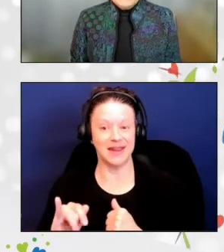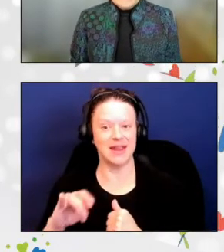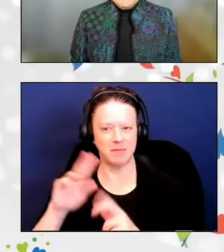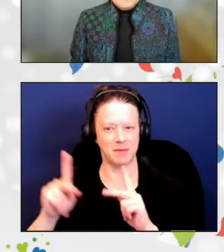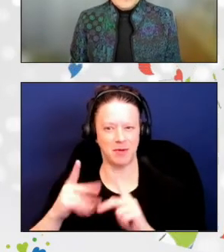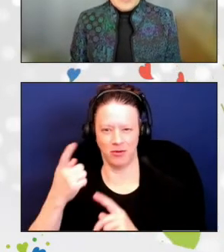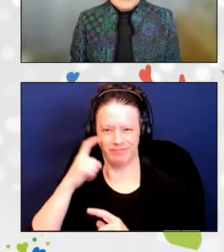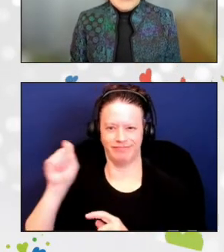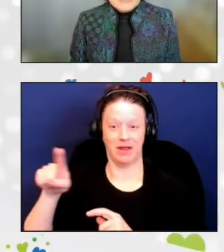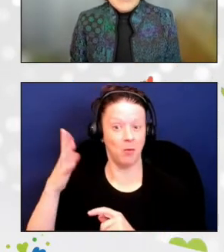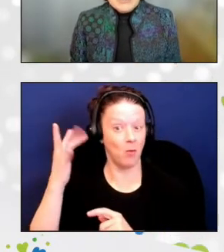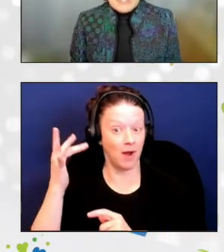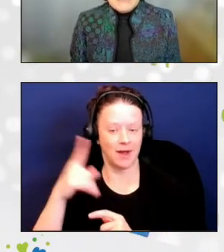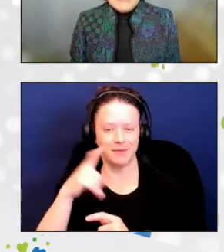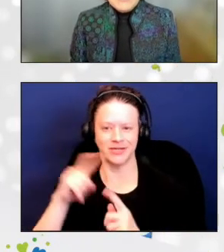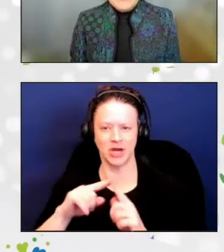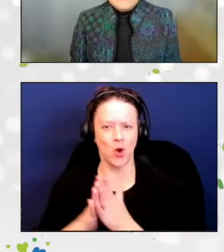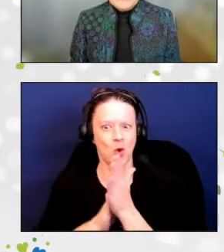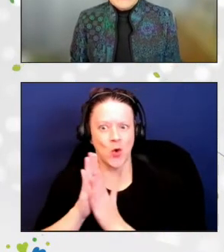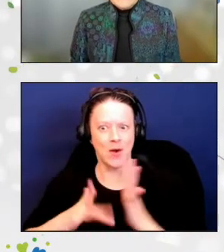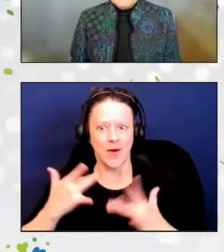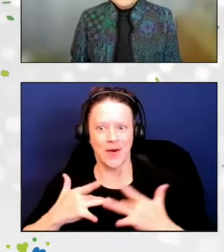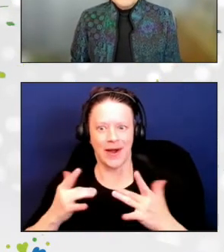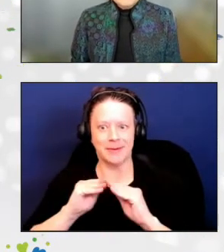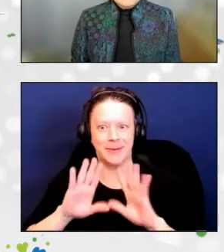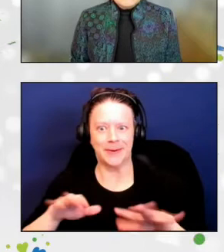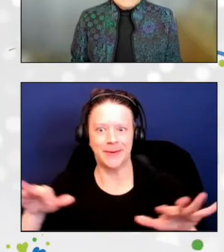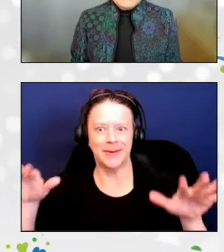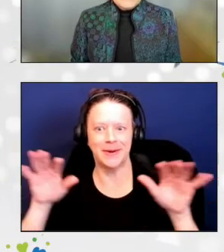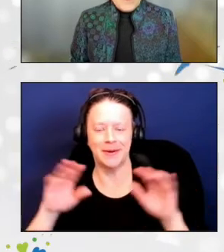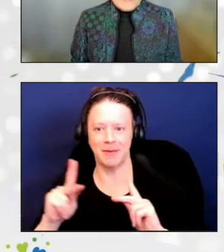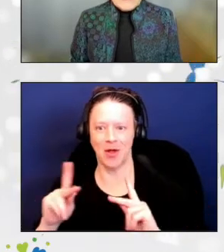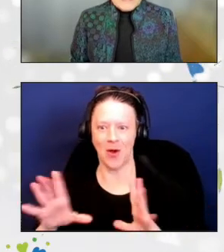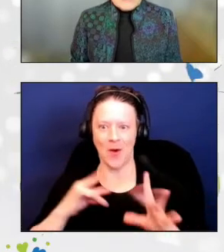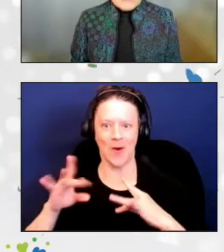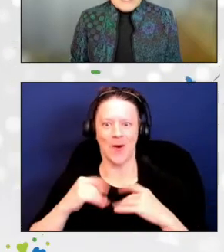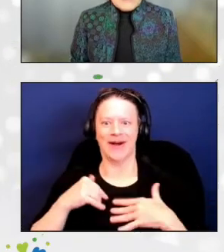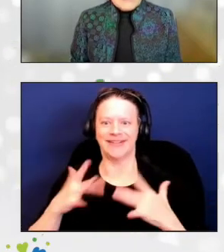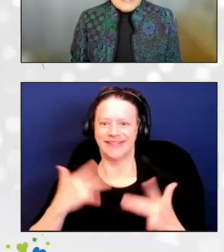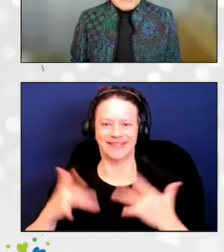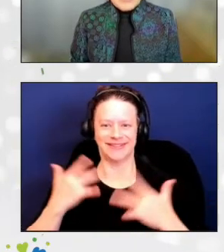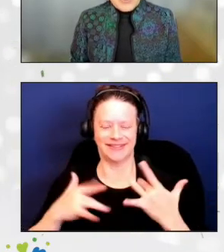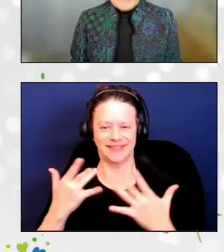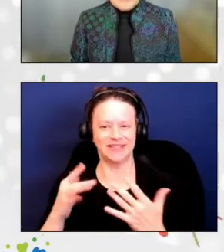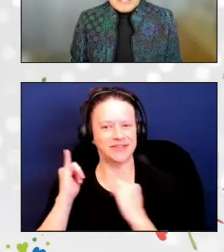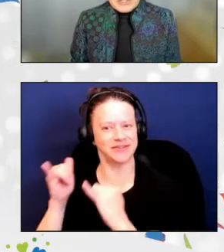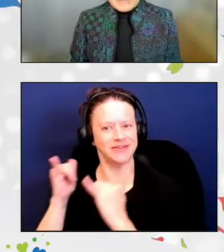and for approaching new challenges with zeal. That's why it is today with great pleasure